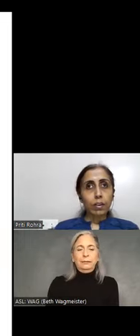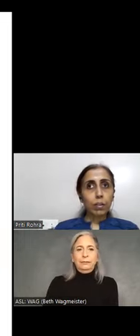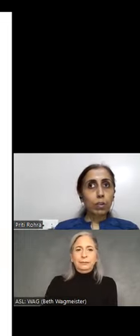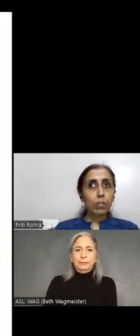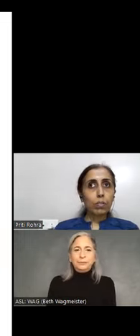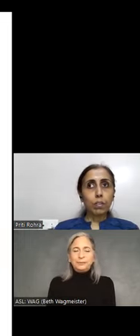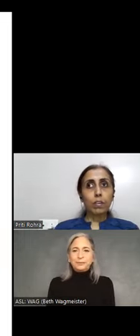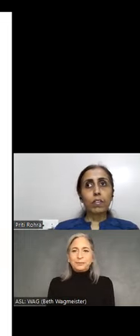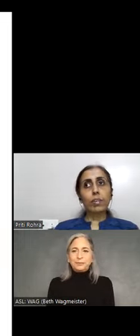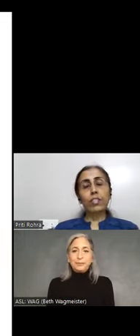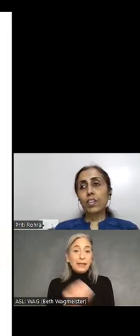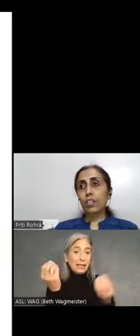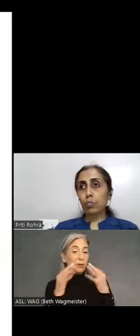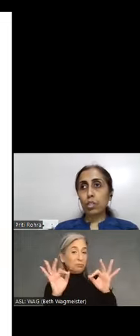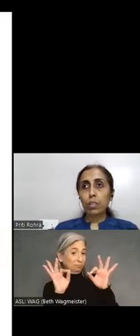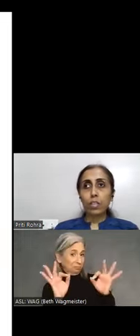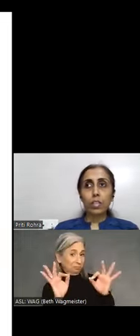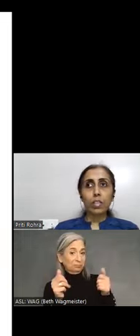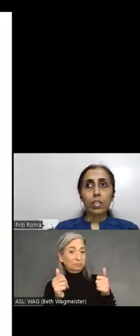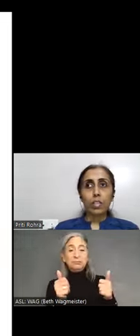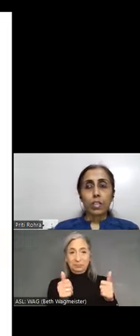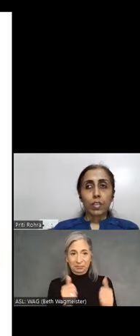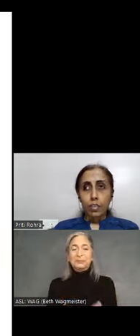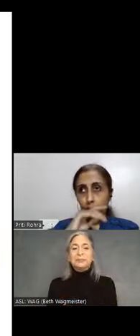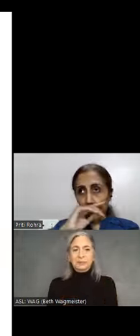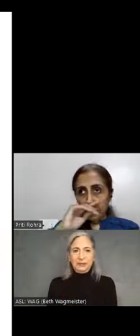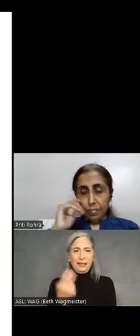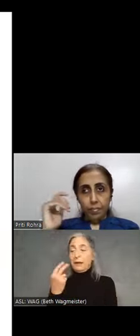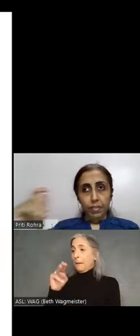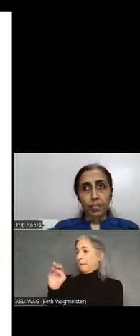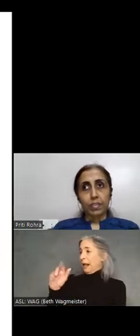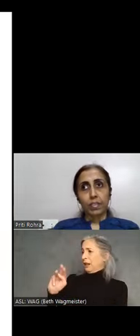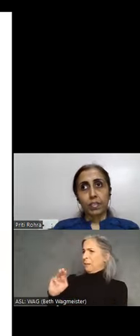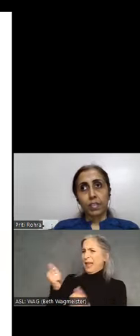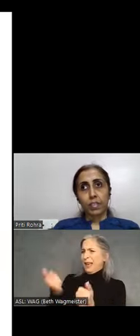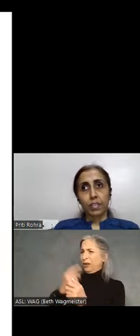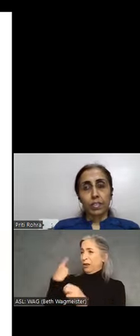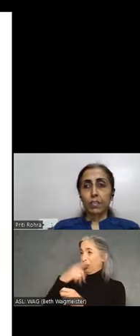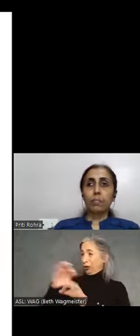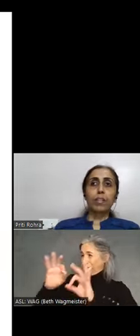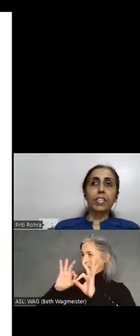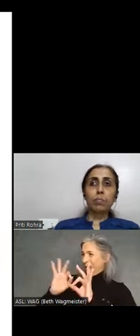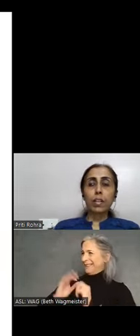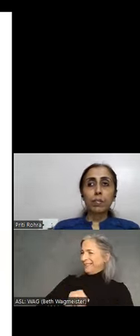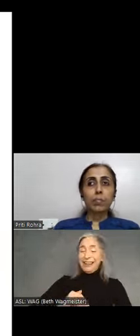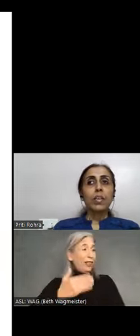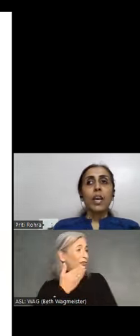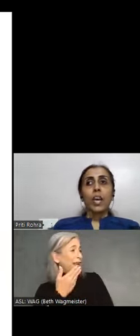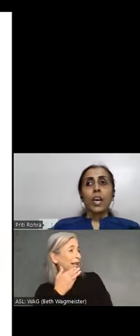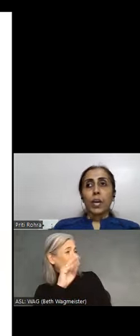me know if my screen is visible. >> MALCOLM MEISTRELL: This is Malcolm. Everything looks great. >> PRITI ROHRA: Thanks, Malcolm.